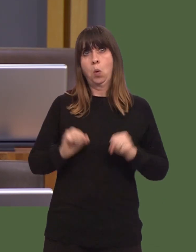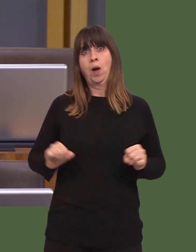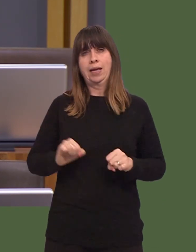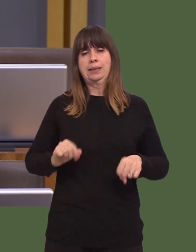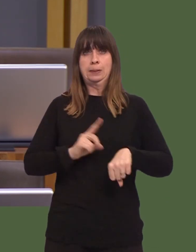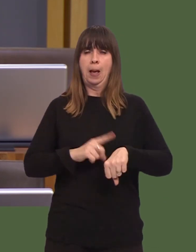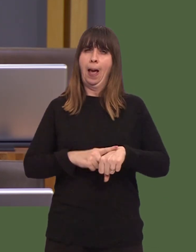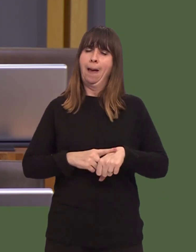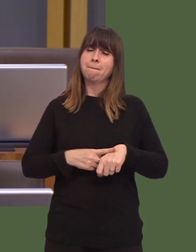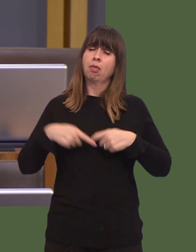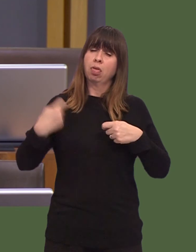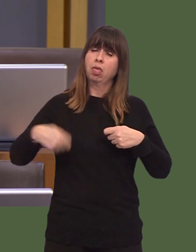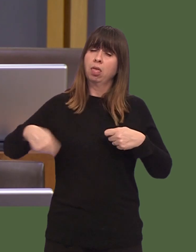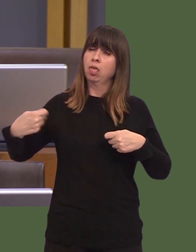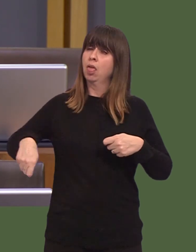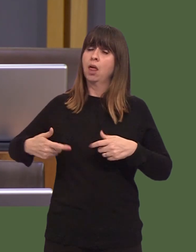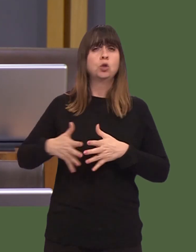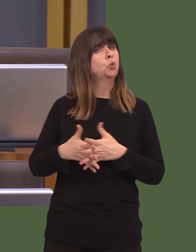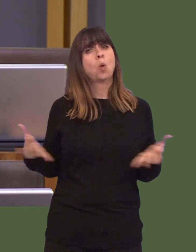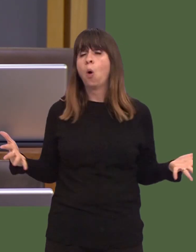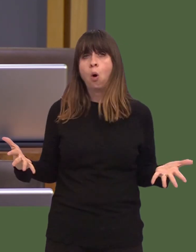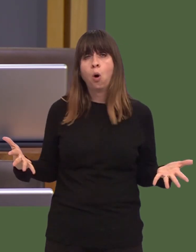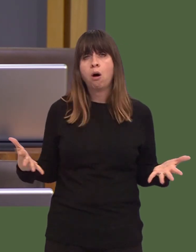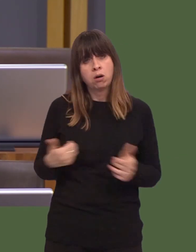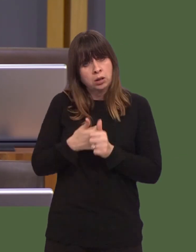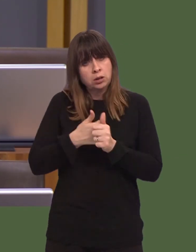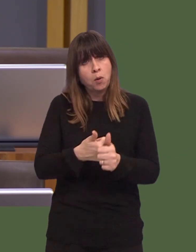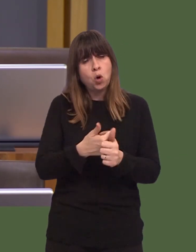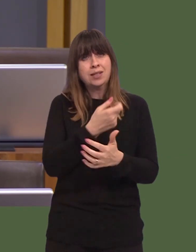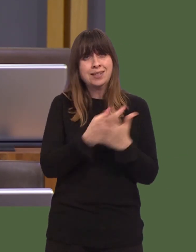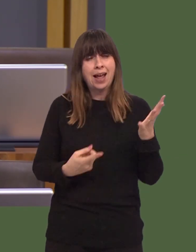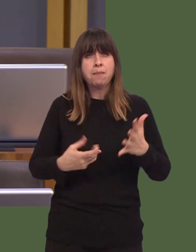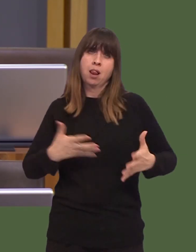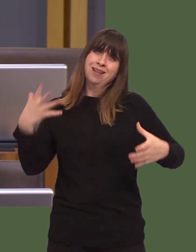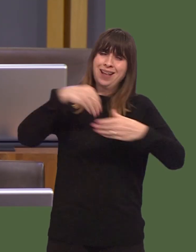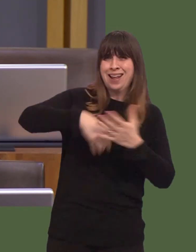How can we possibly hope to support disabled people to remain active members of their community